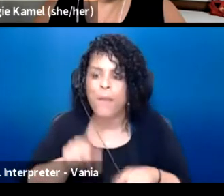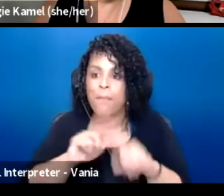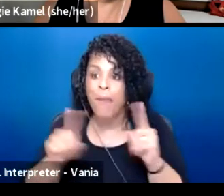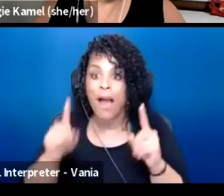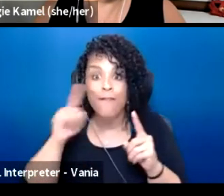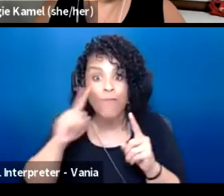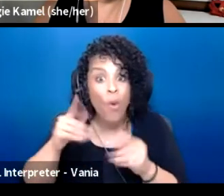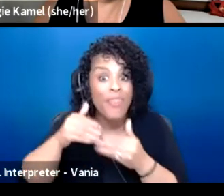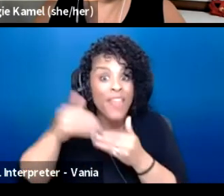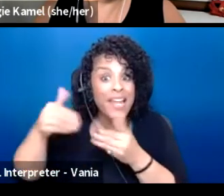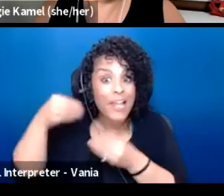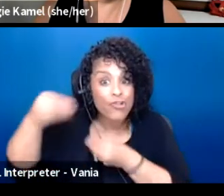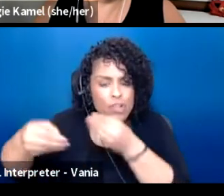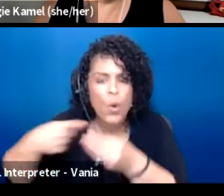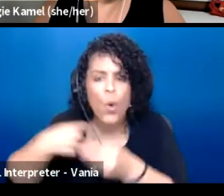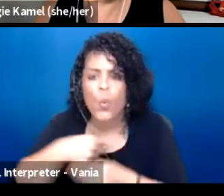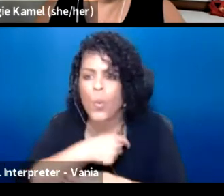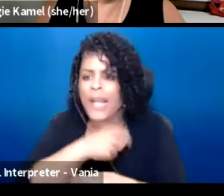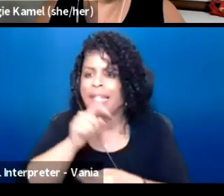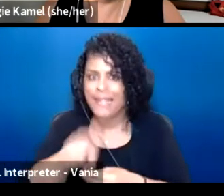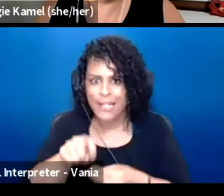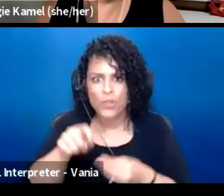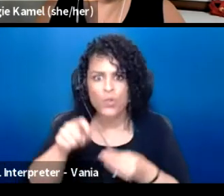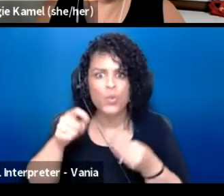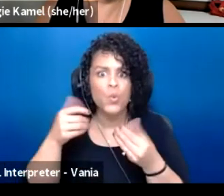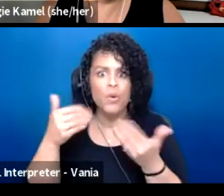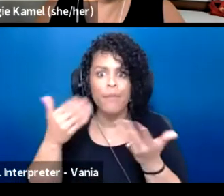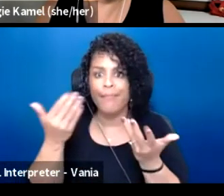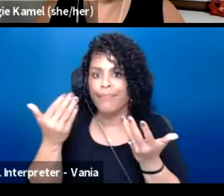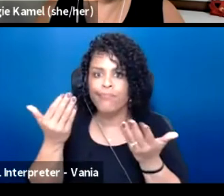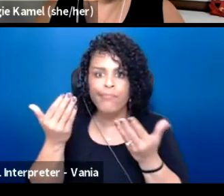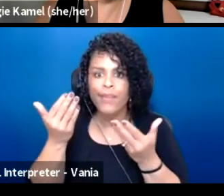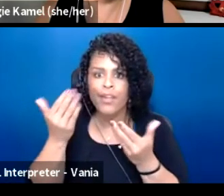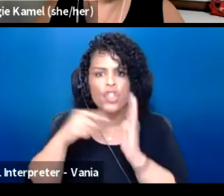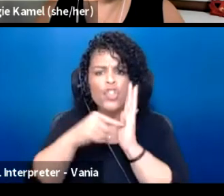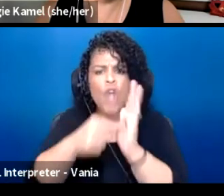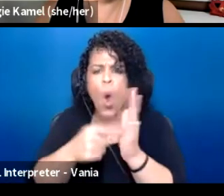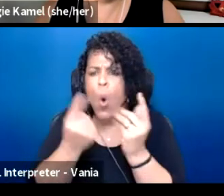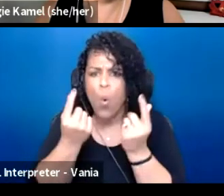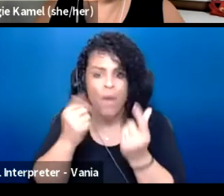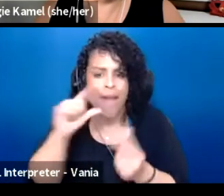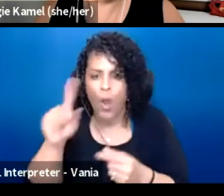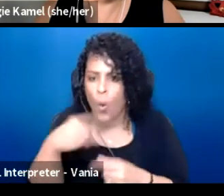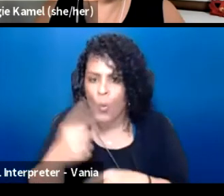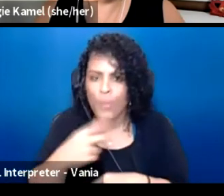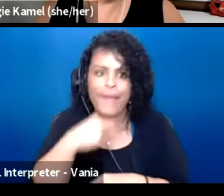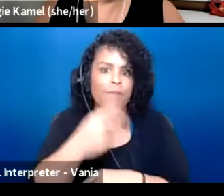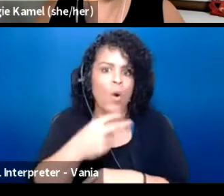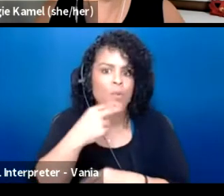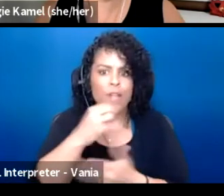what it looks like to amplify, not just the voices and the artistry, but the leadership